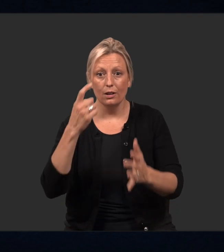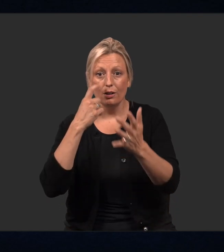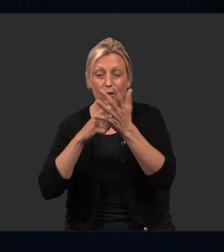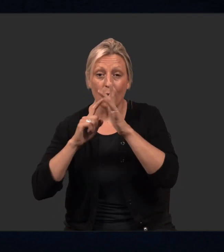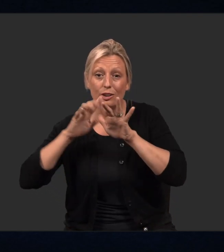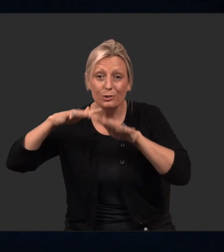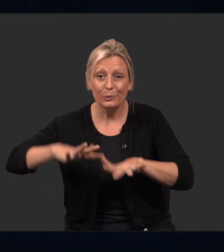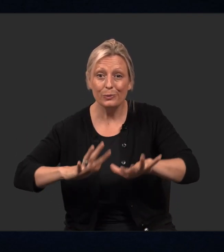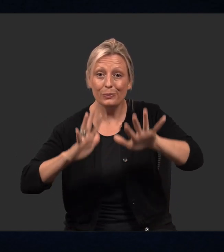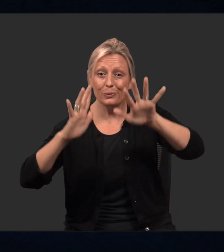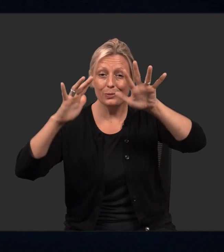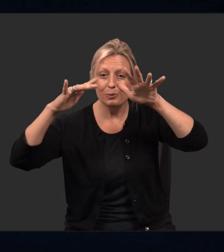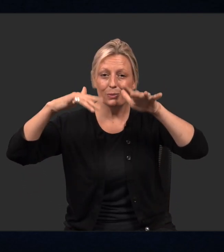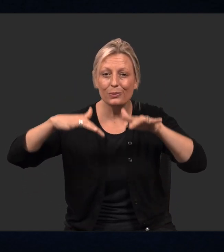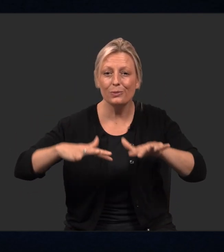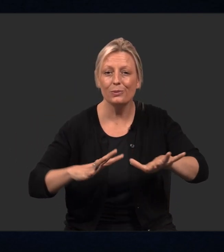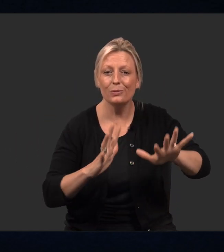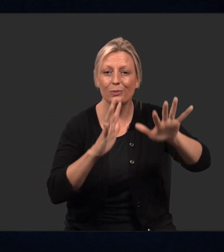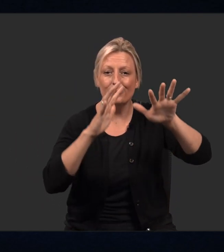Think of a rolling sea.